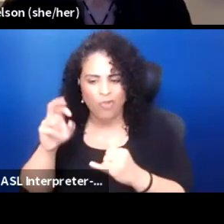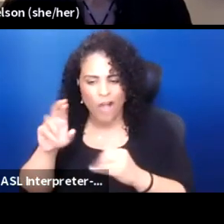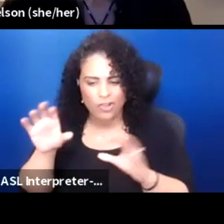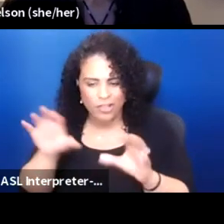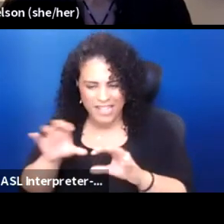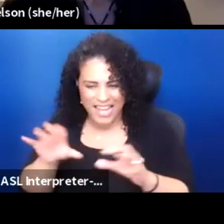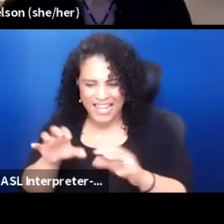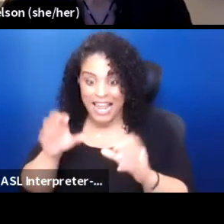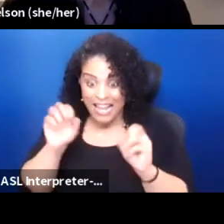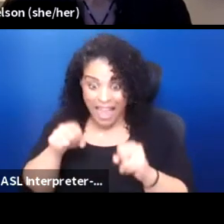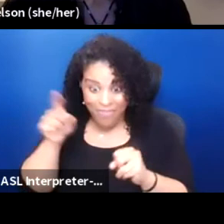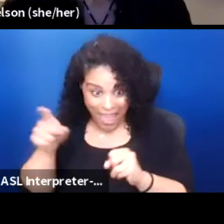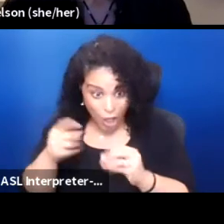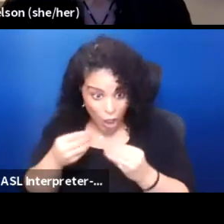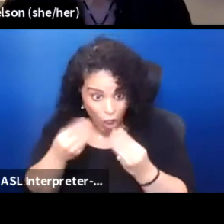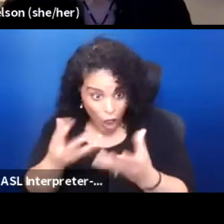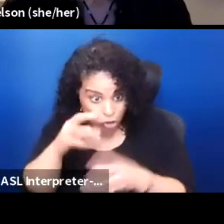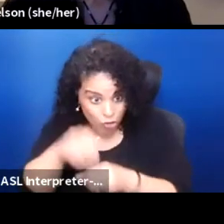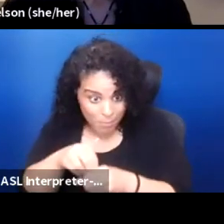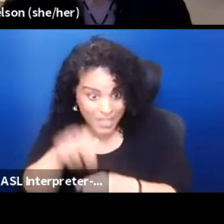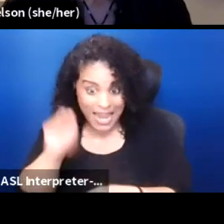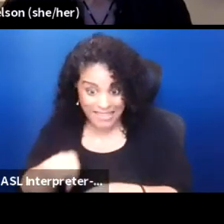Yes. Will they? I doubt it.